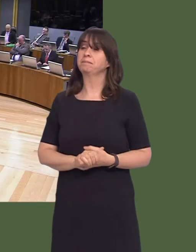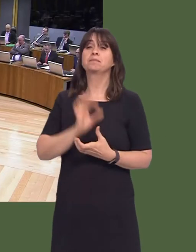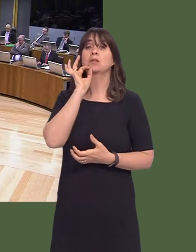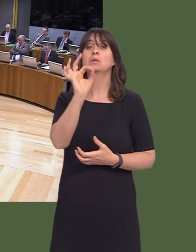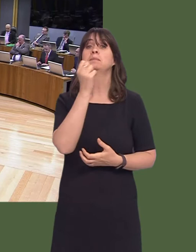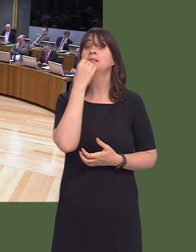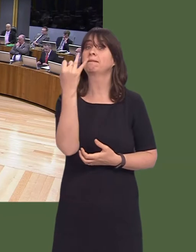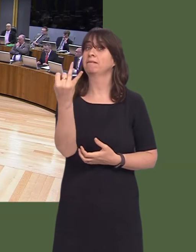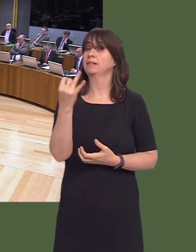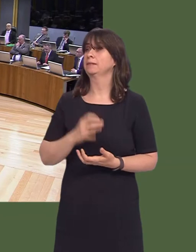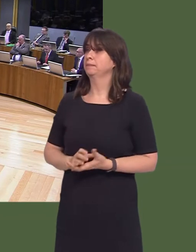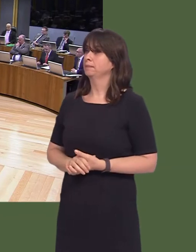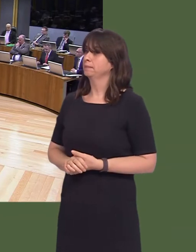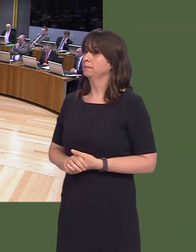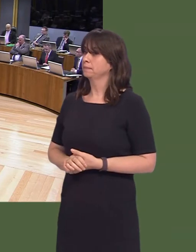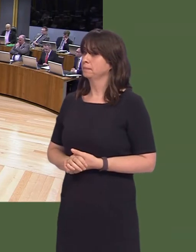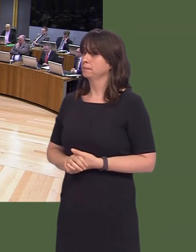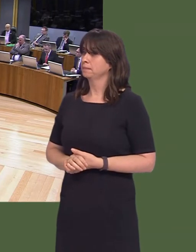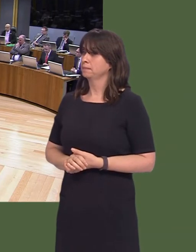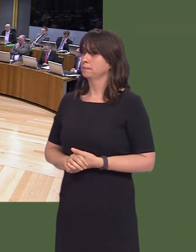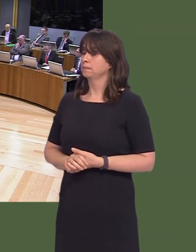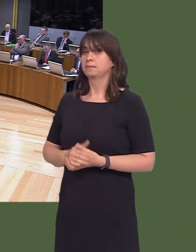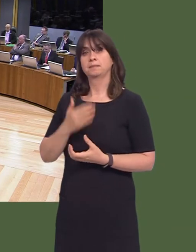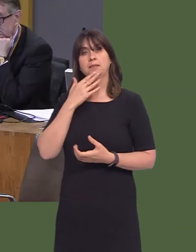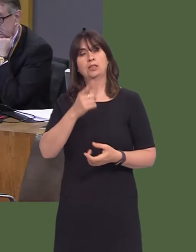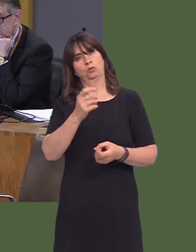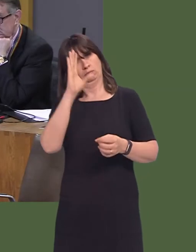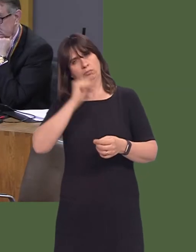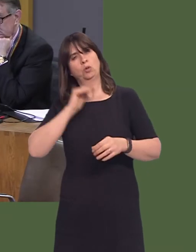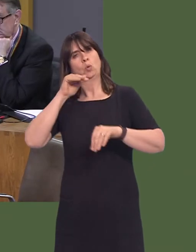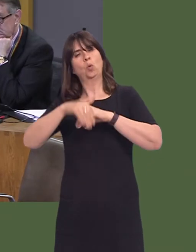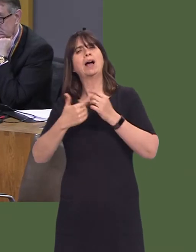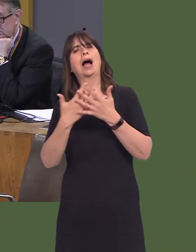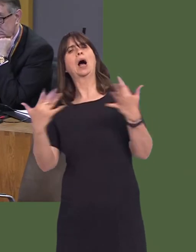Mike Hedges AM: 7. A wnaiff y Prif Weinidog ddatganiad am nifer y bobl yng Nghymru sydd